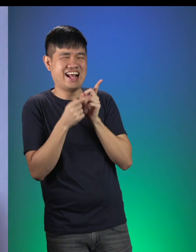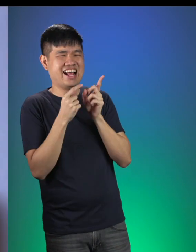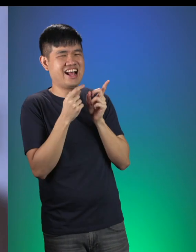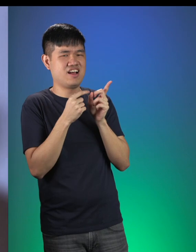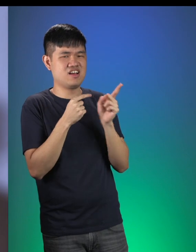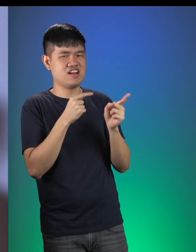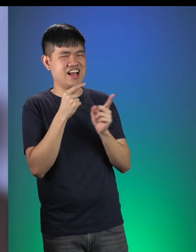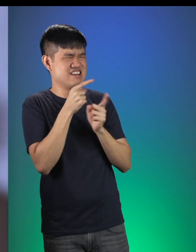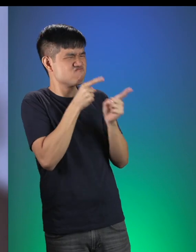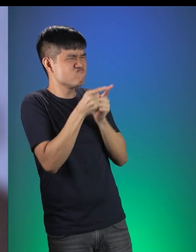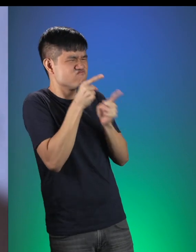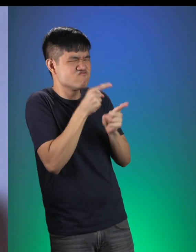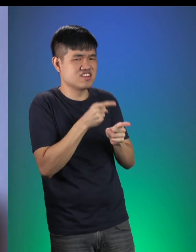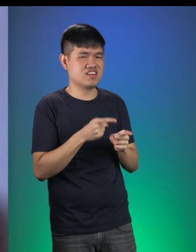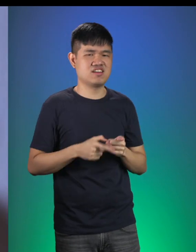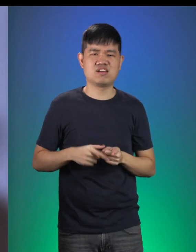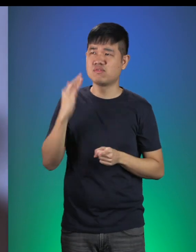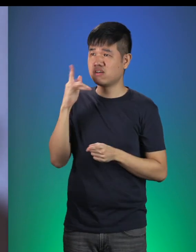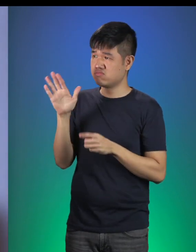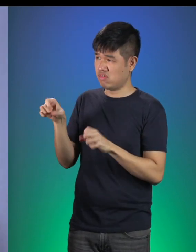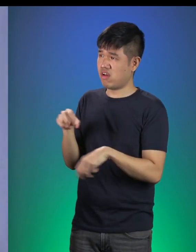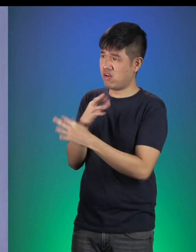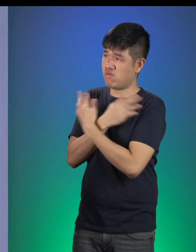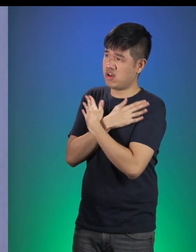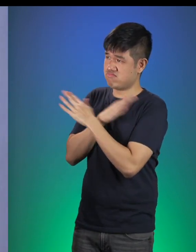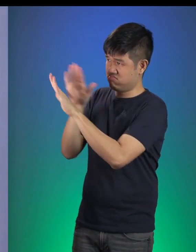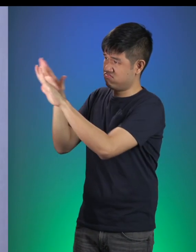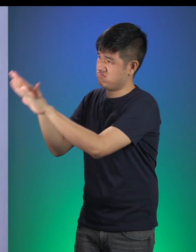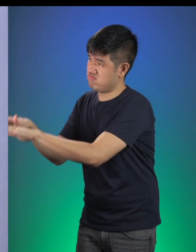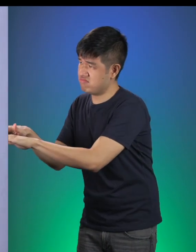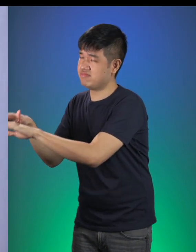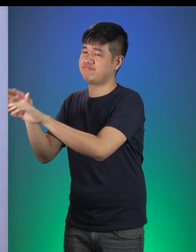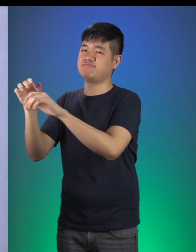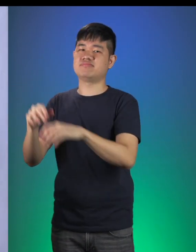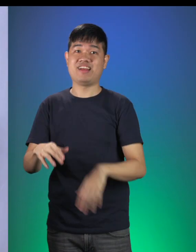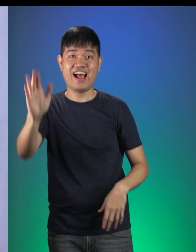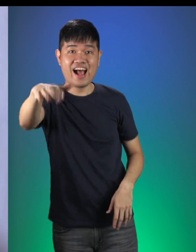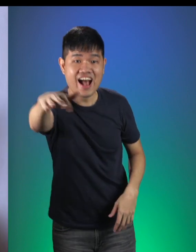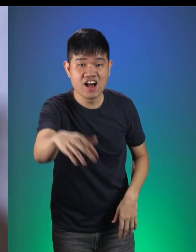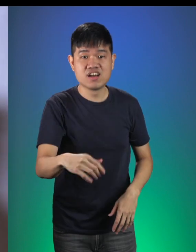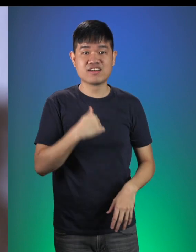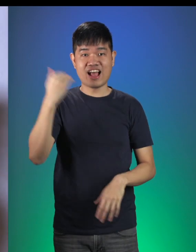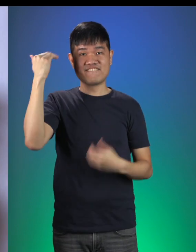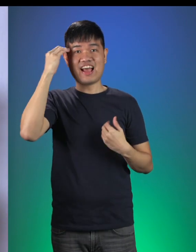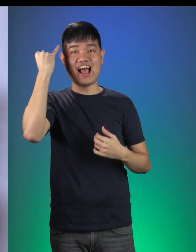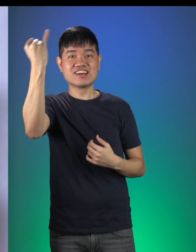Ahh Youuu! Why don’t you take a rest my dear Carrotine? Hey, I’ve got an idea!